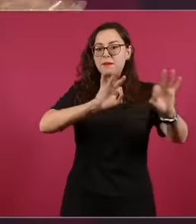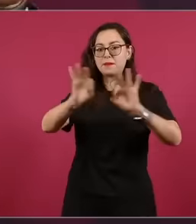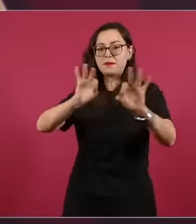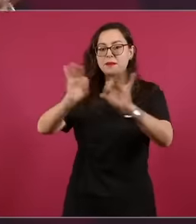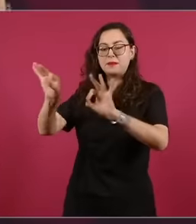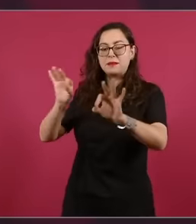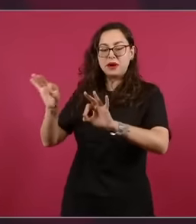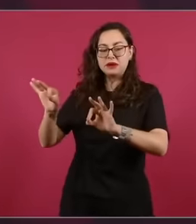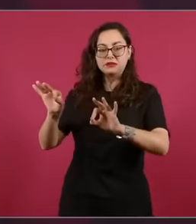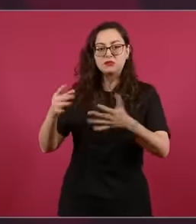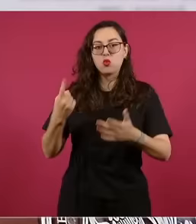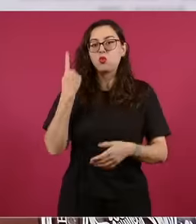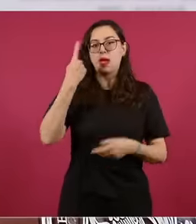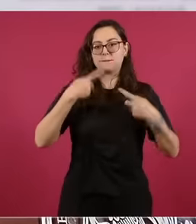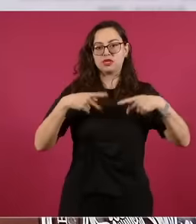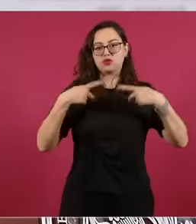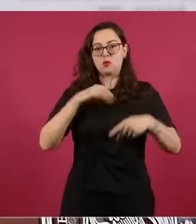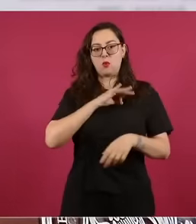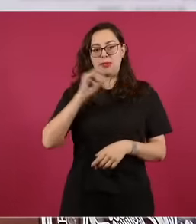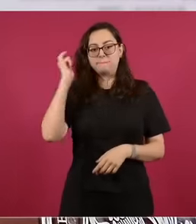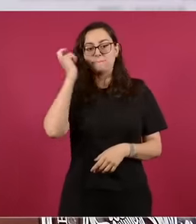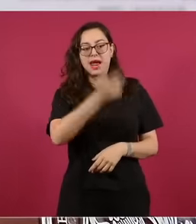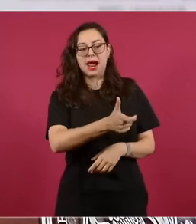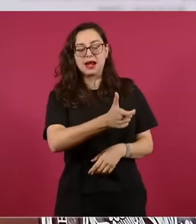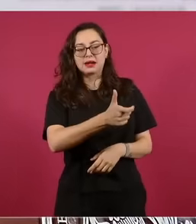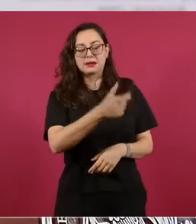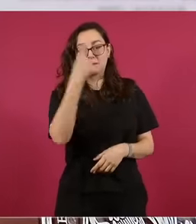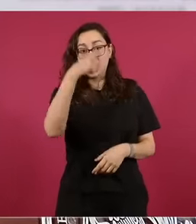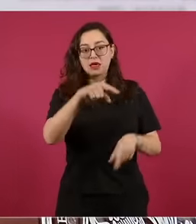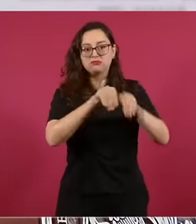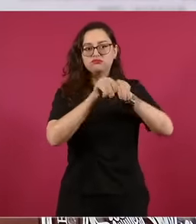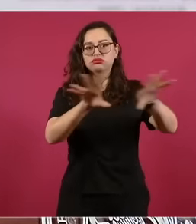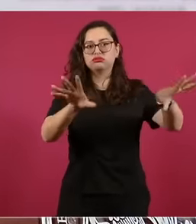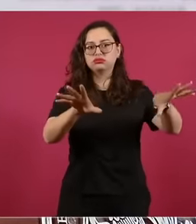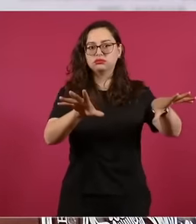that for each